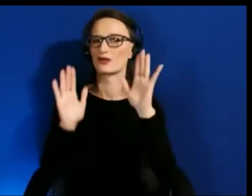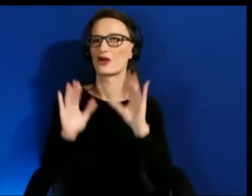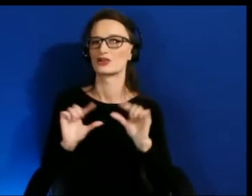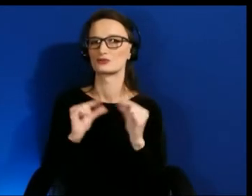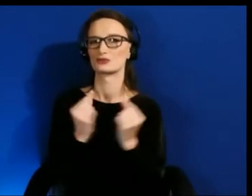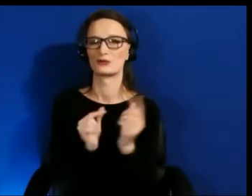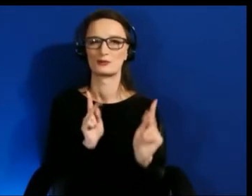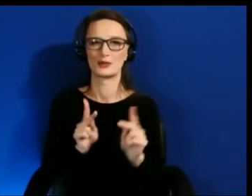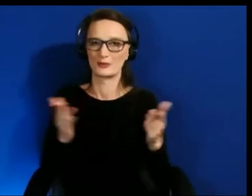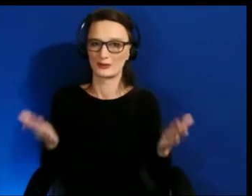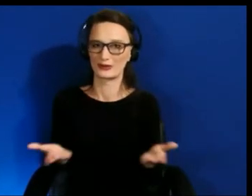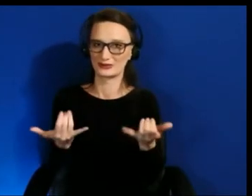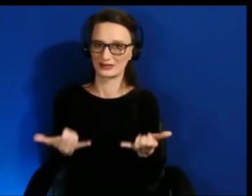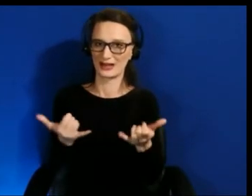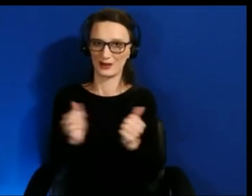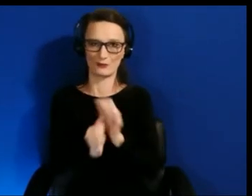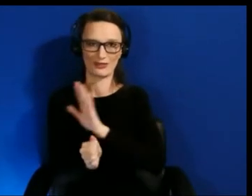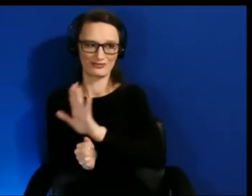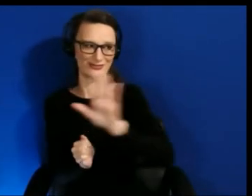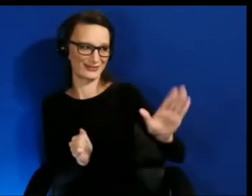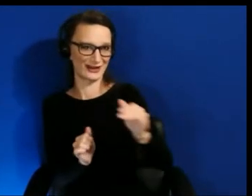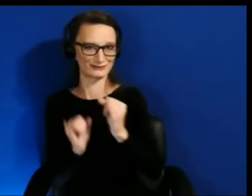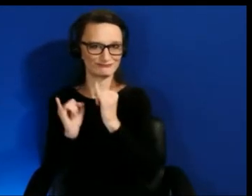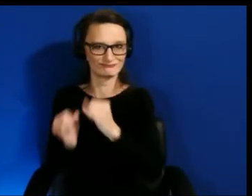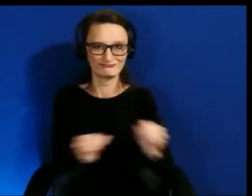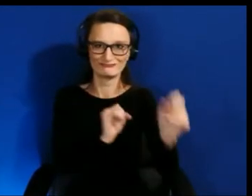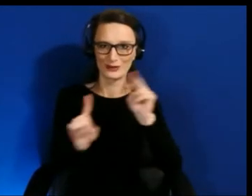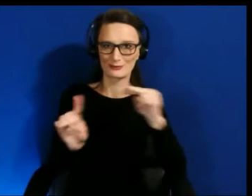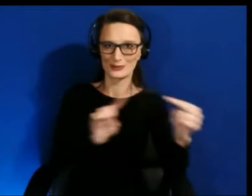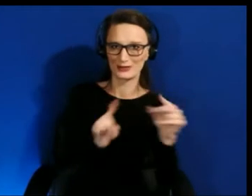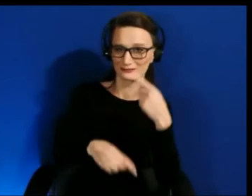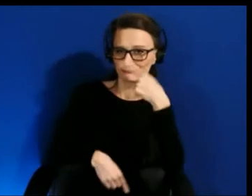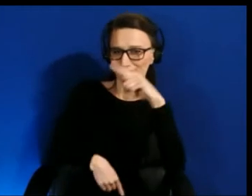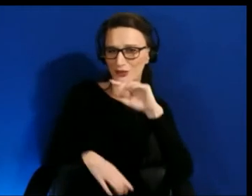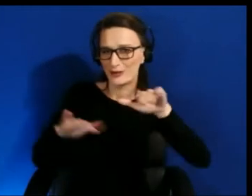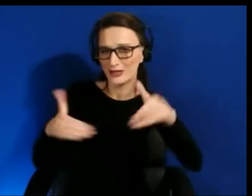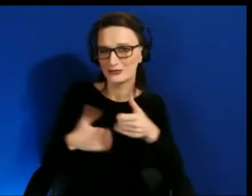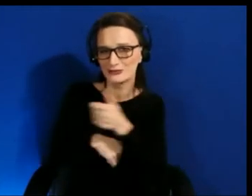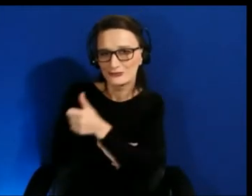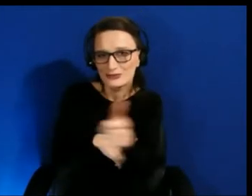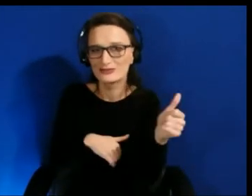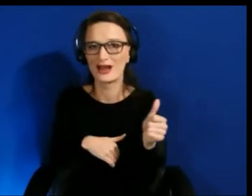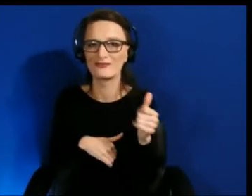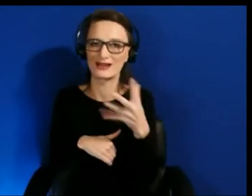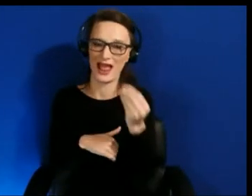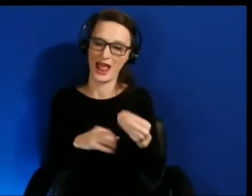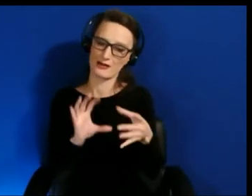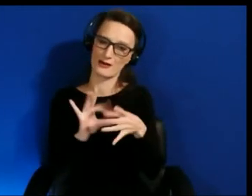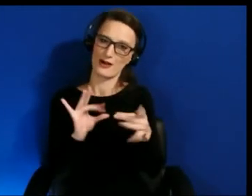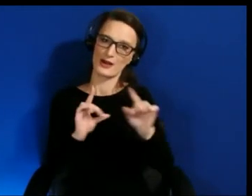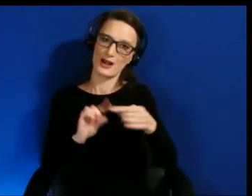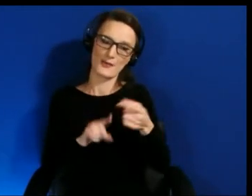If you could each introduce yourself and say what is it around XR and immersive technologies